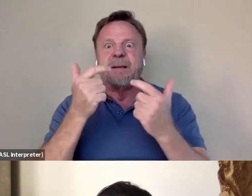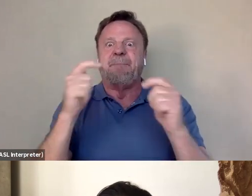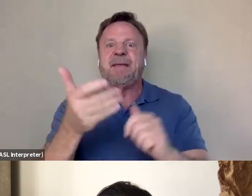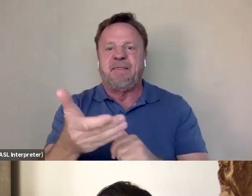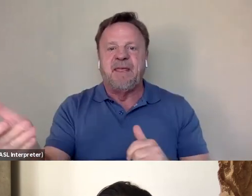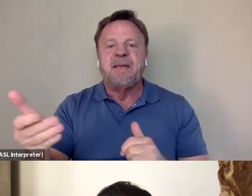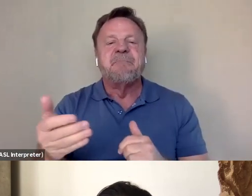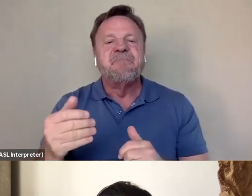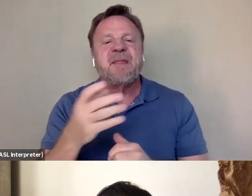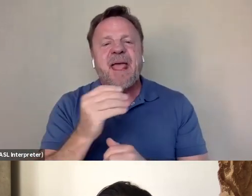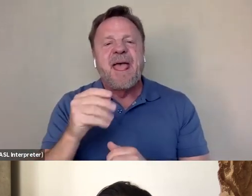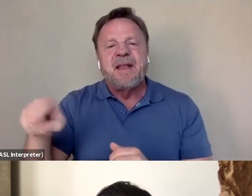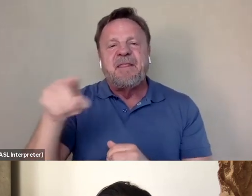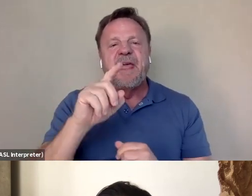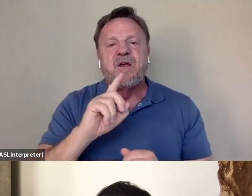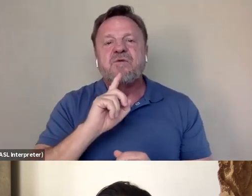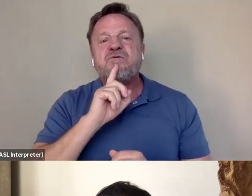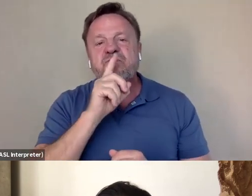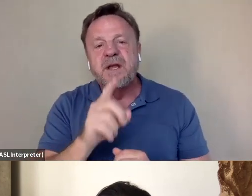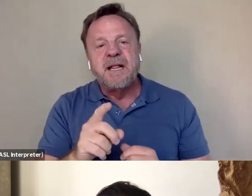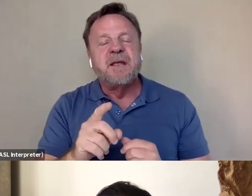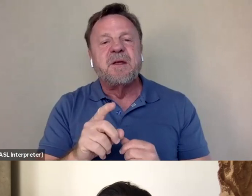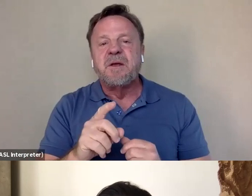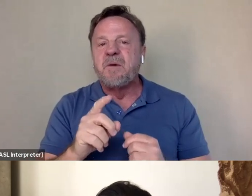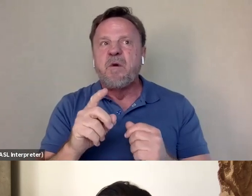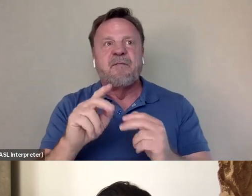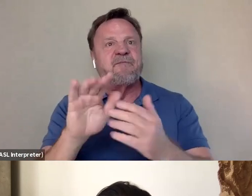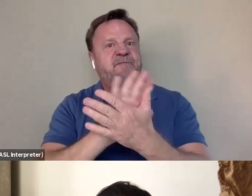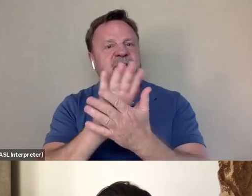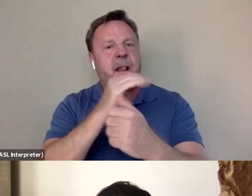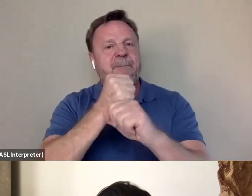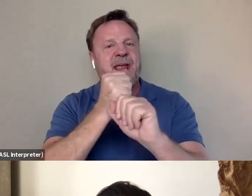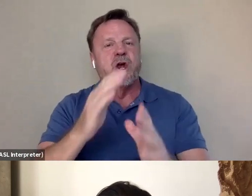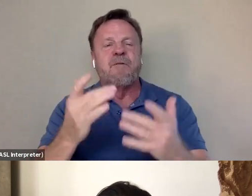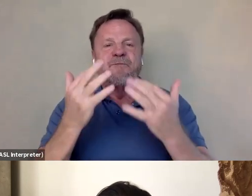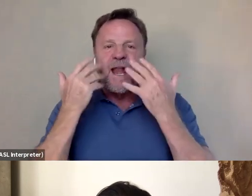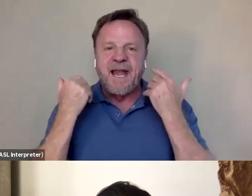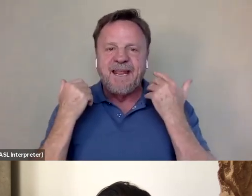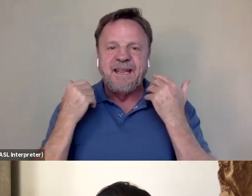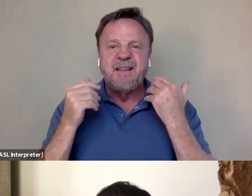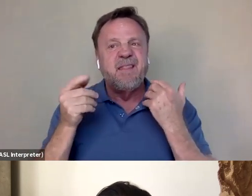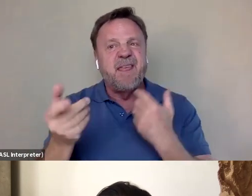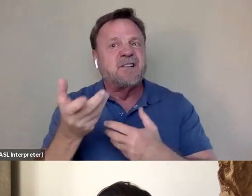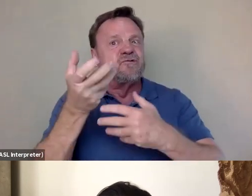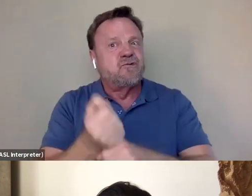And they really were very filmmaker friendly. They kind of just trusted us so much.